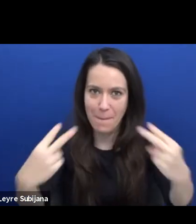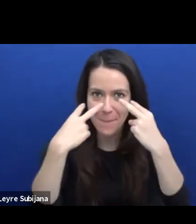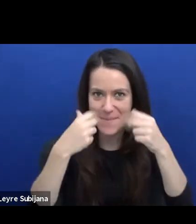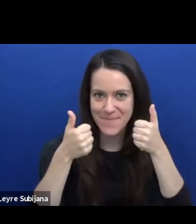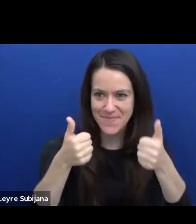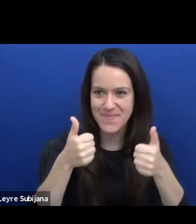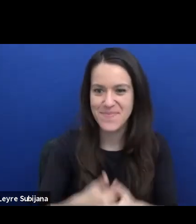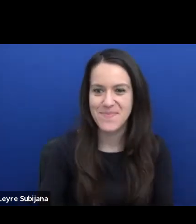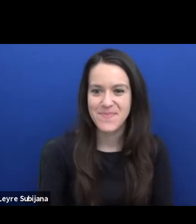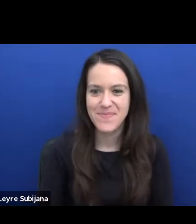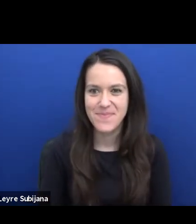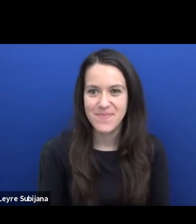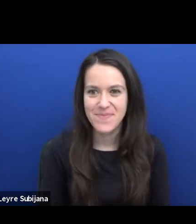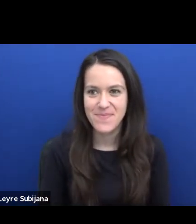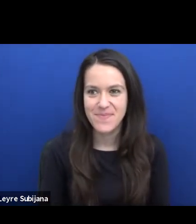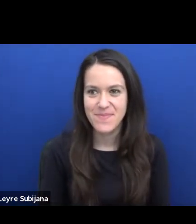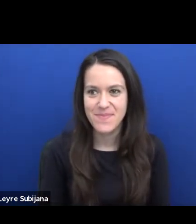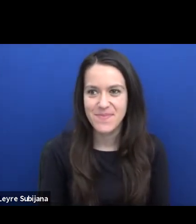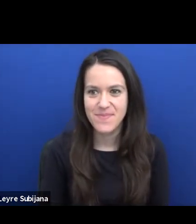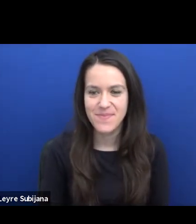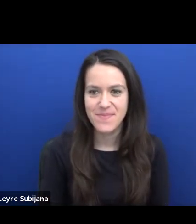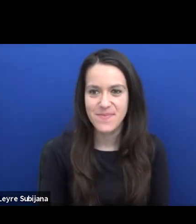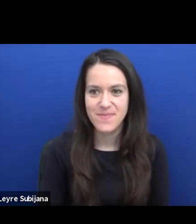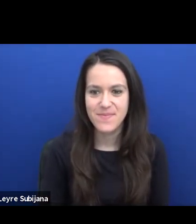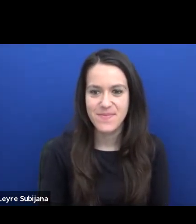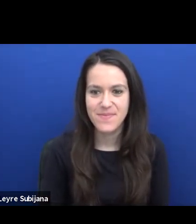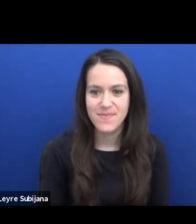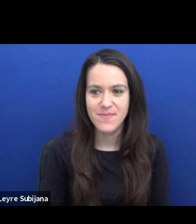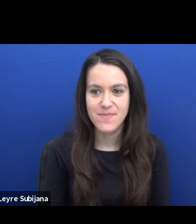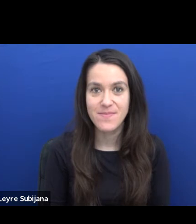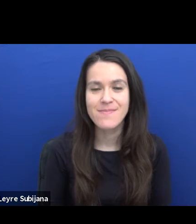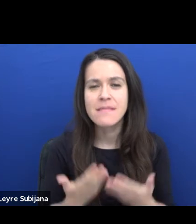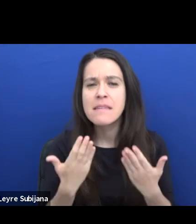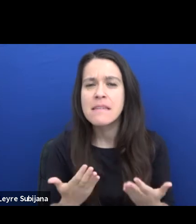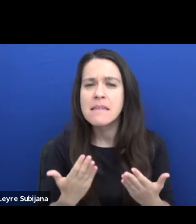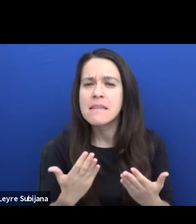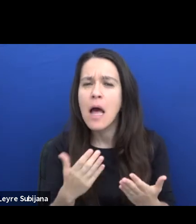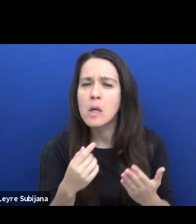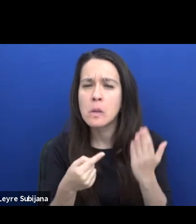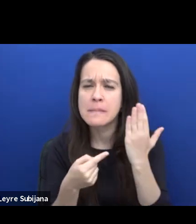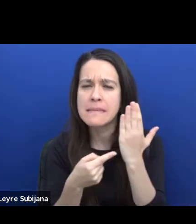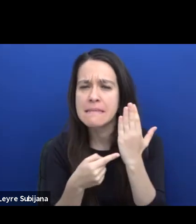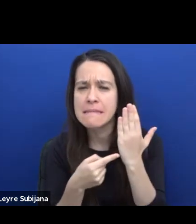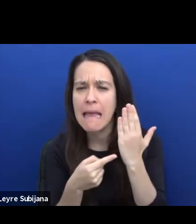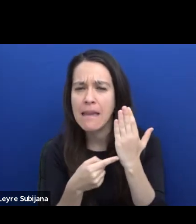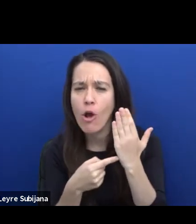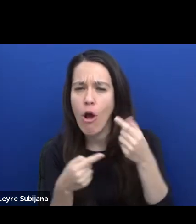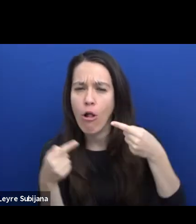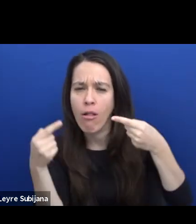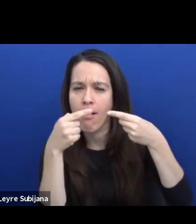I will give some brief technical details before I dive into the content of today's panel.